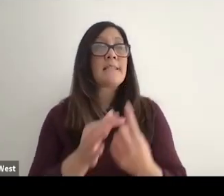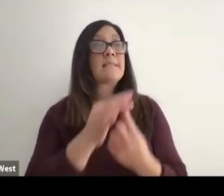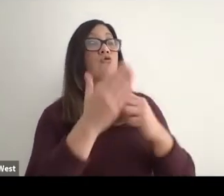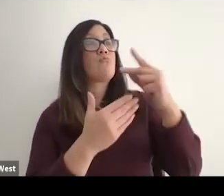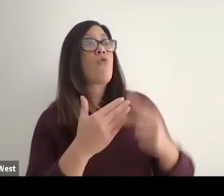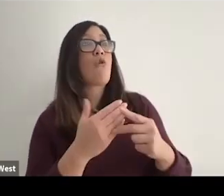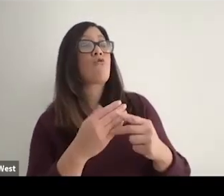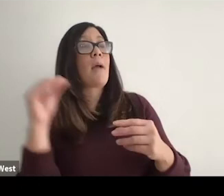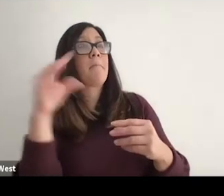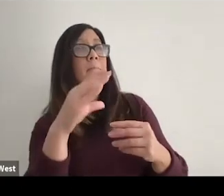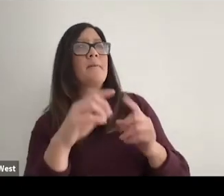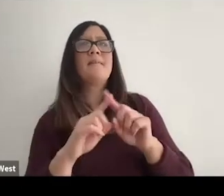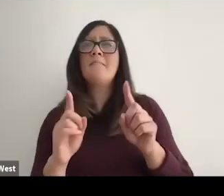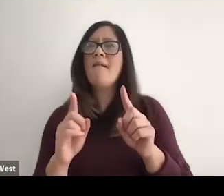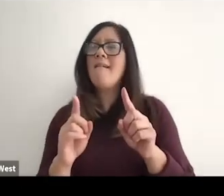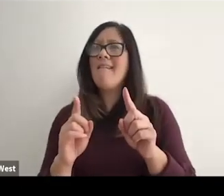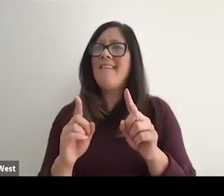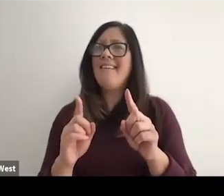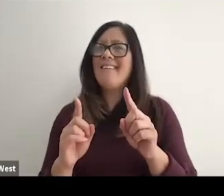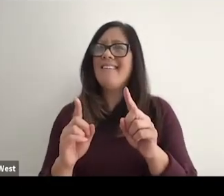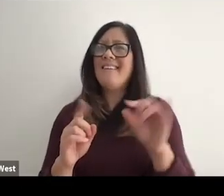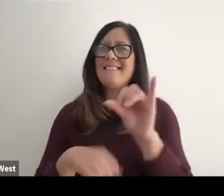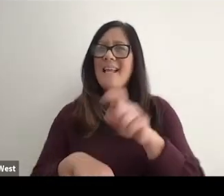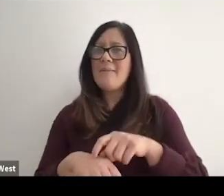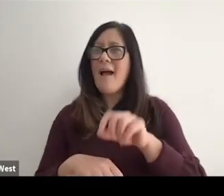like the Olympics are showing this like the Super Bowl is shown.